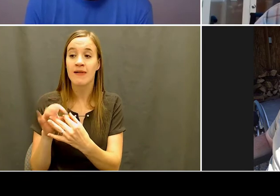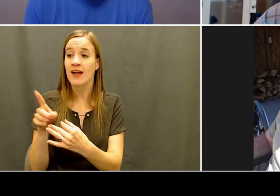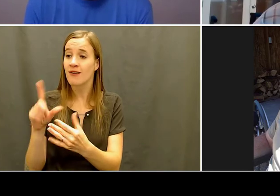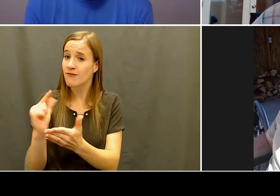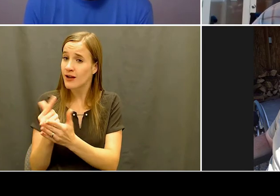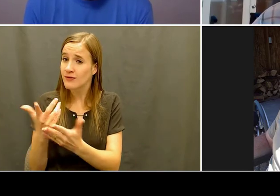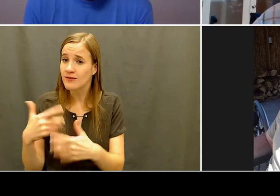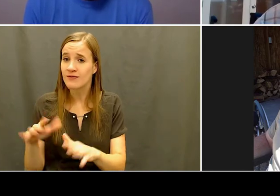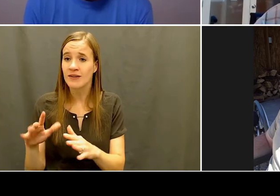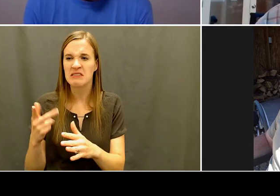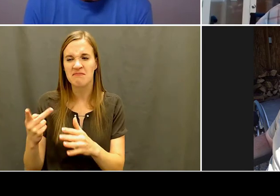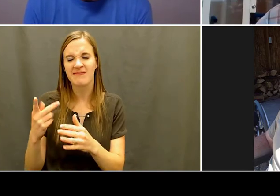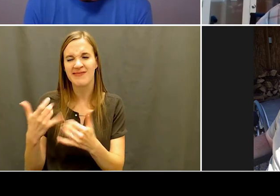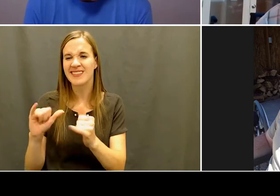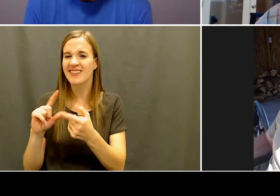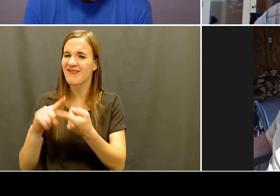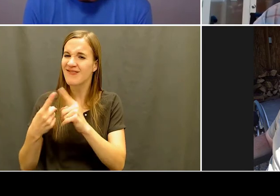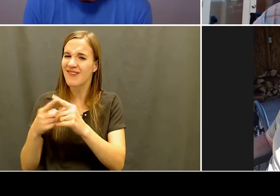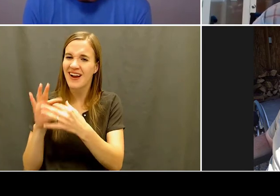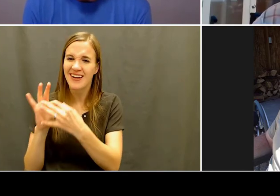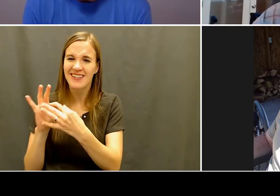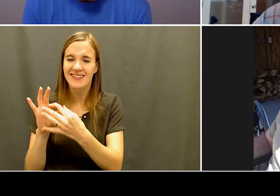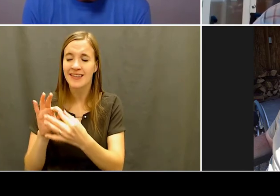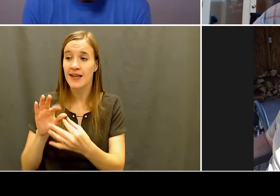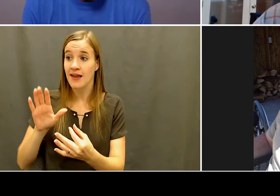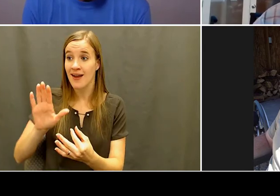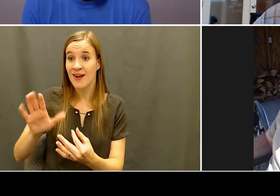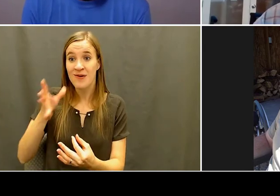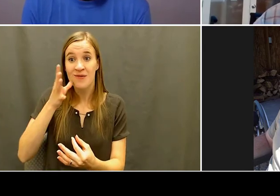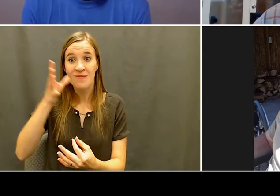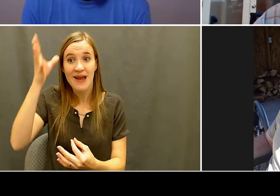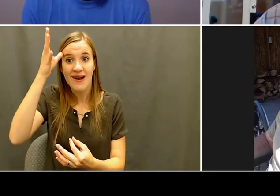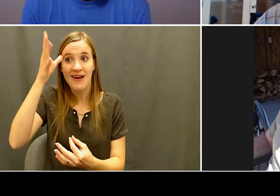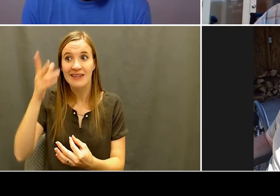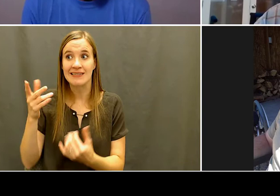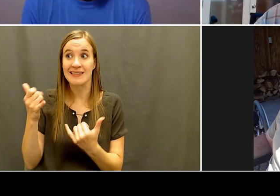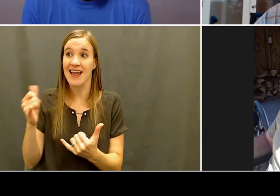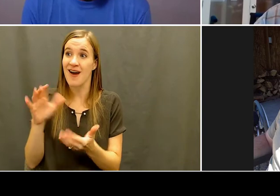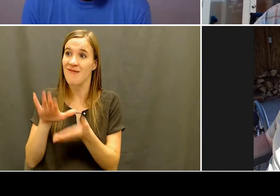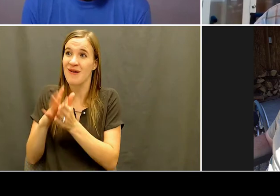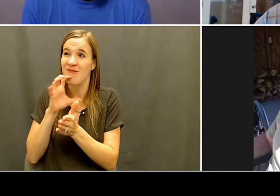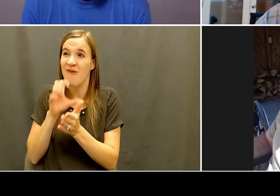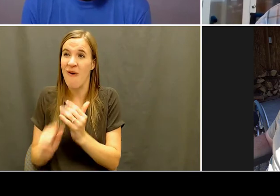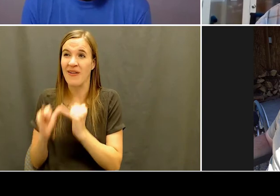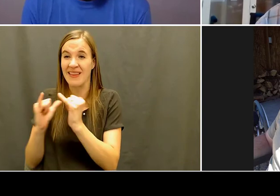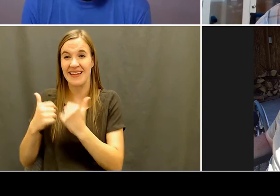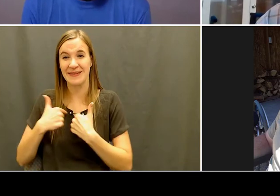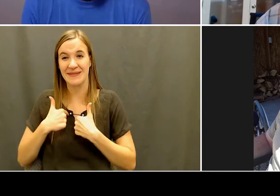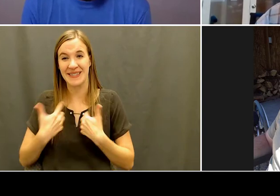Jake: Yeah, it's, I was, I loved being able to see you every year at sports camp and then after I was done at